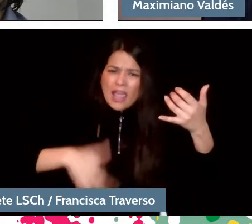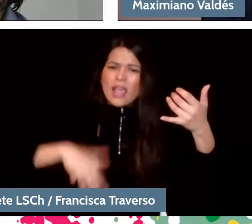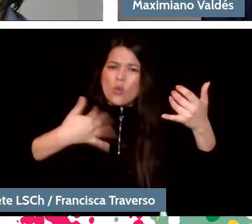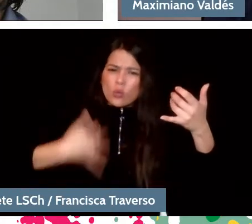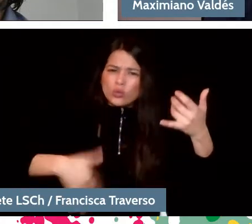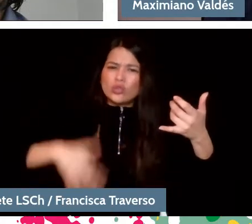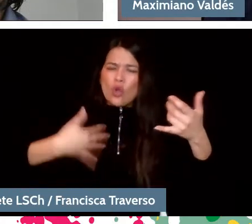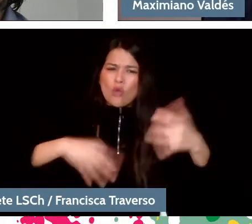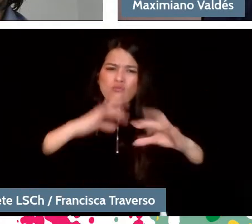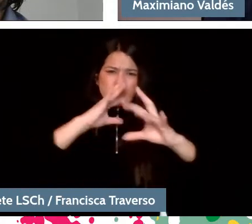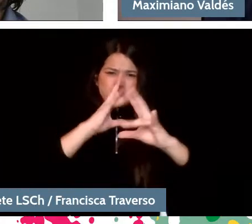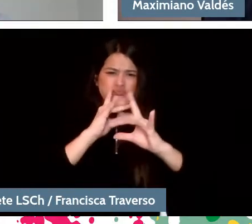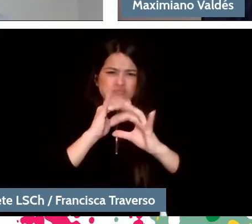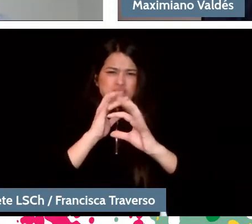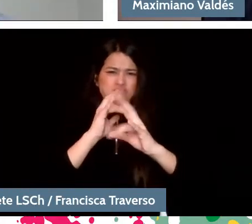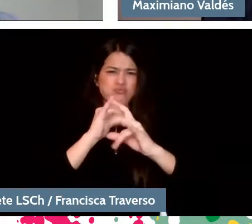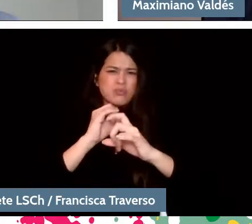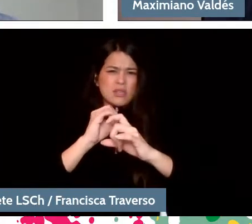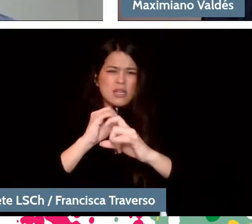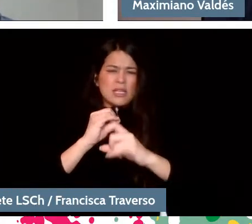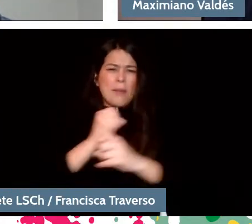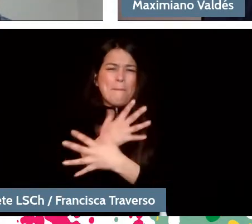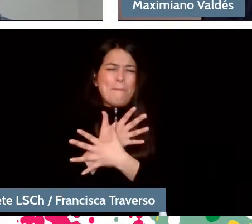that it surrounds the people who are listening?